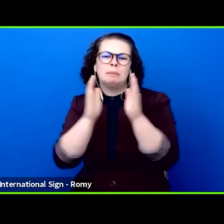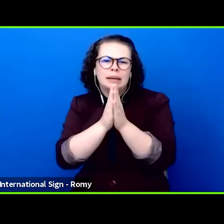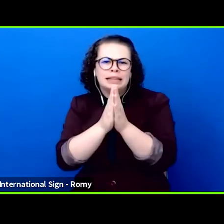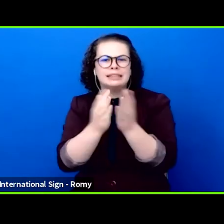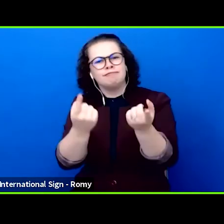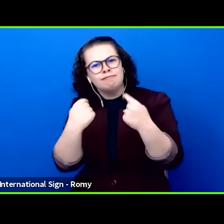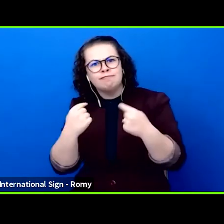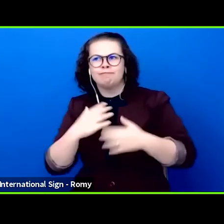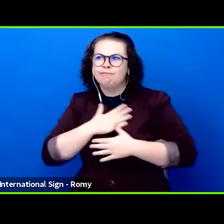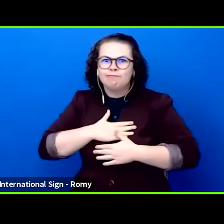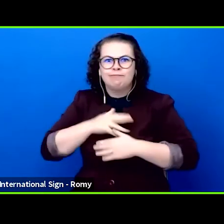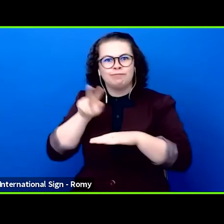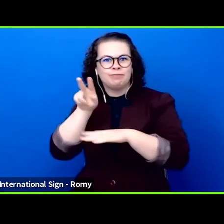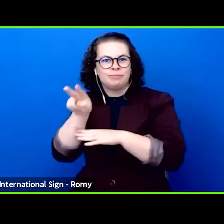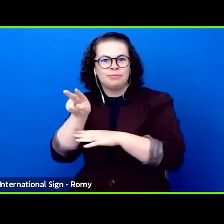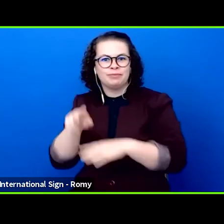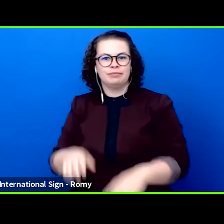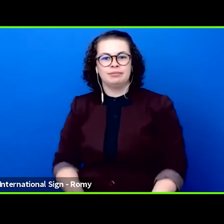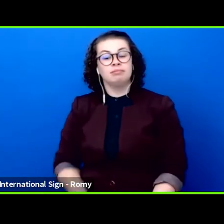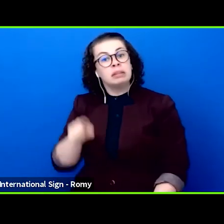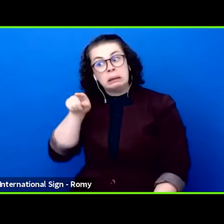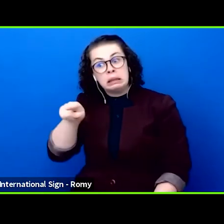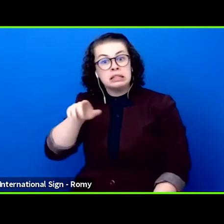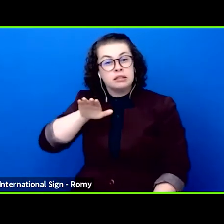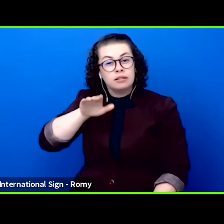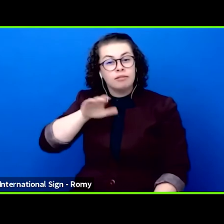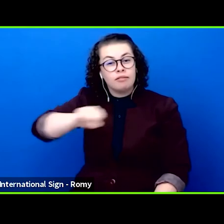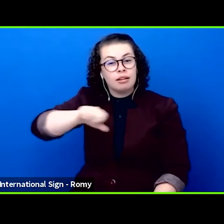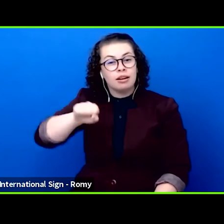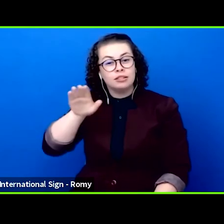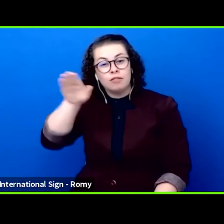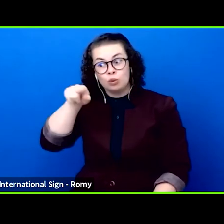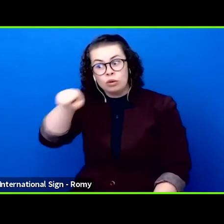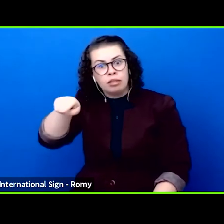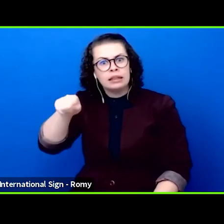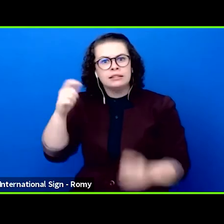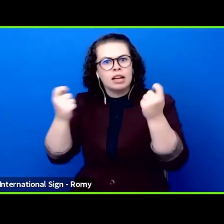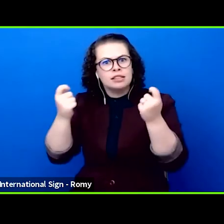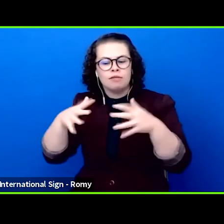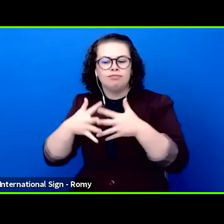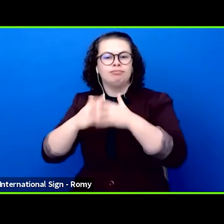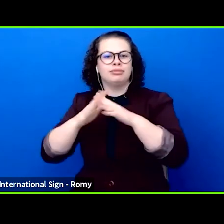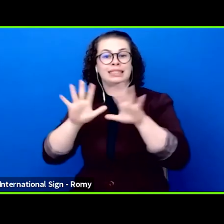The festival was founded 10 years ago as a place for discovery under normal circumstances